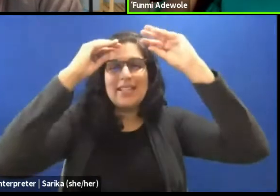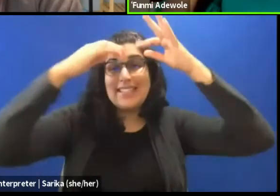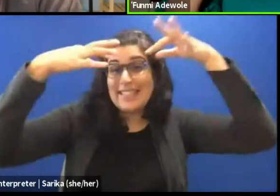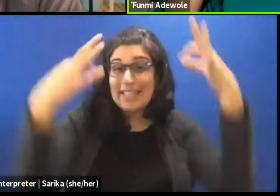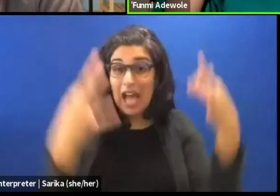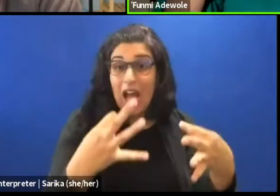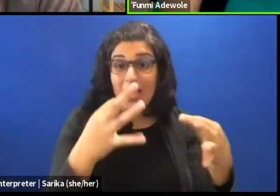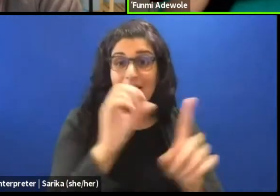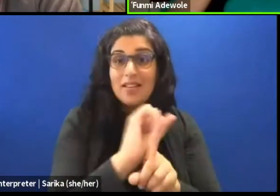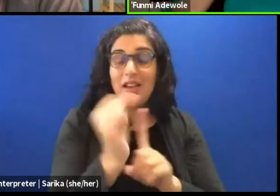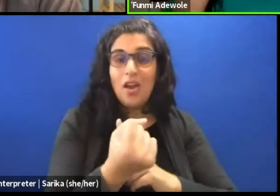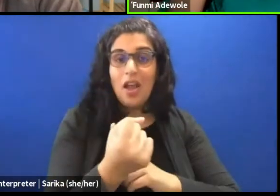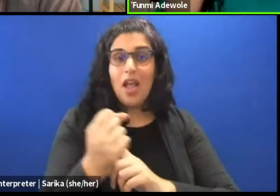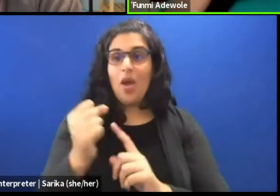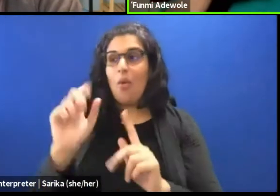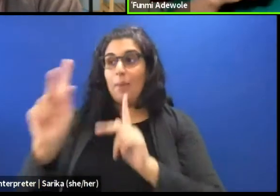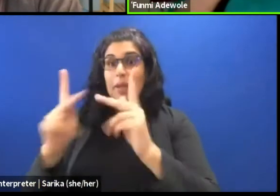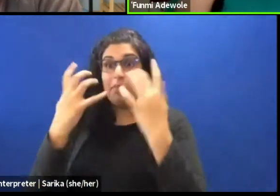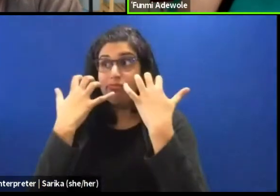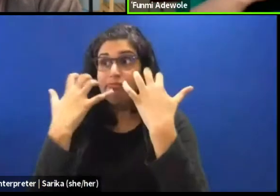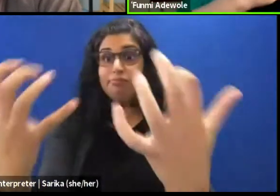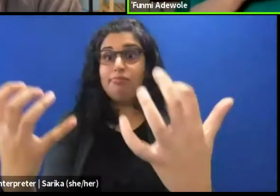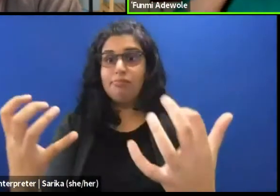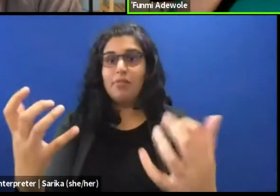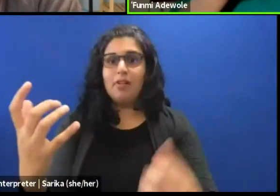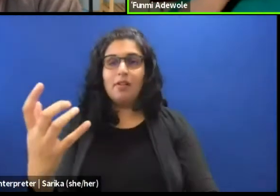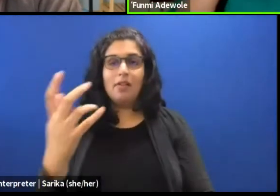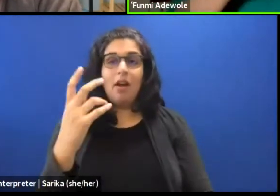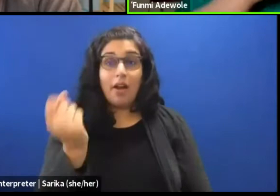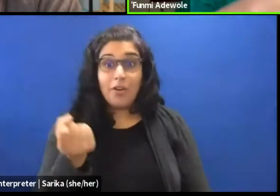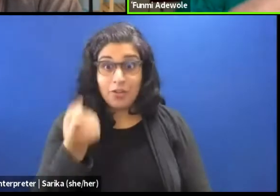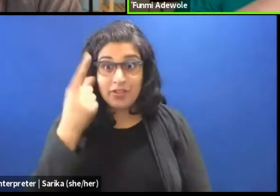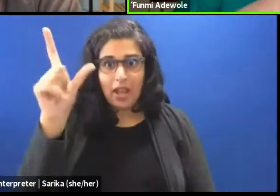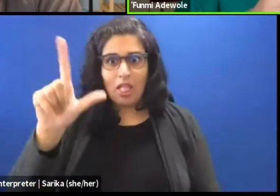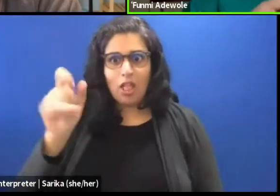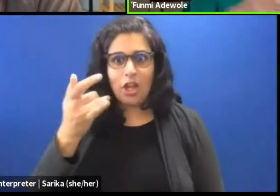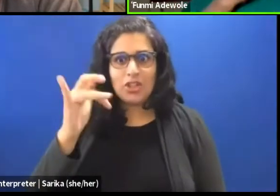where people logically can see what you are trying to say